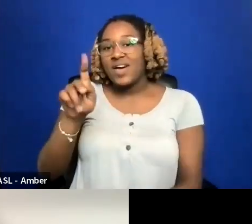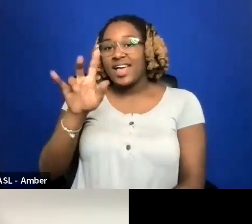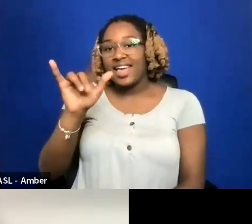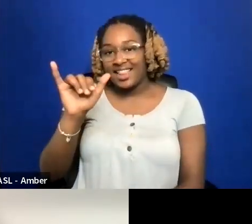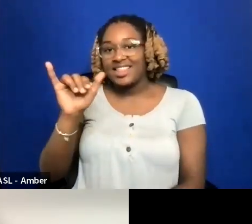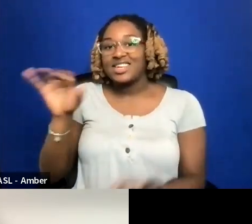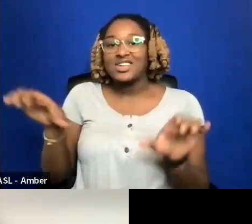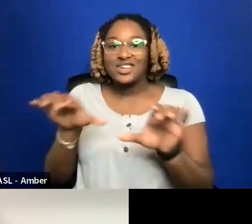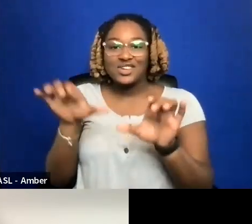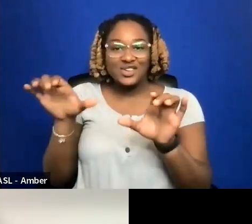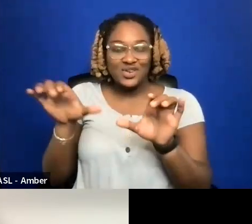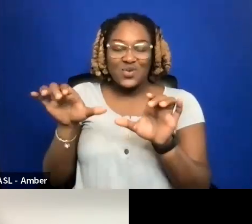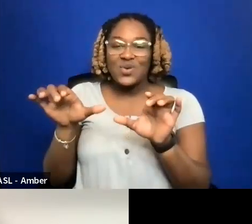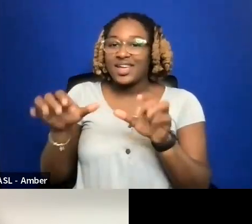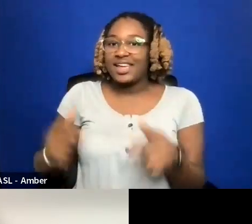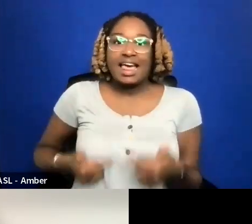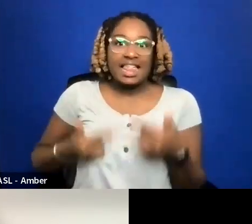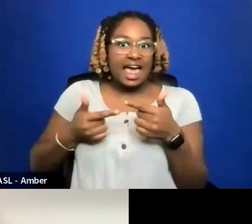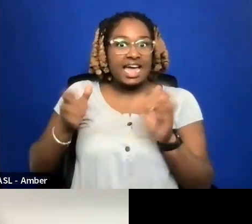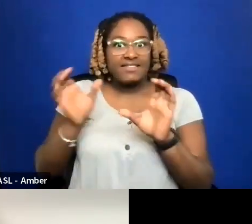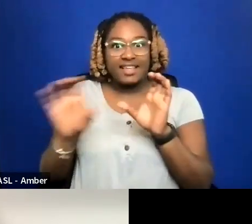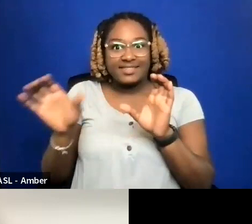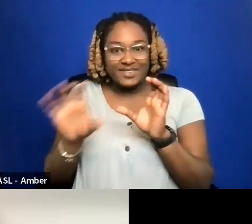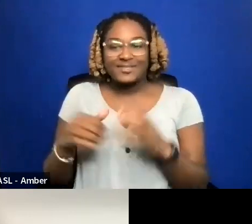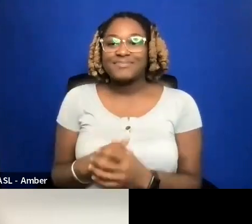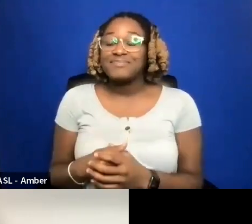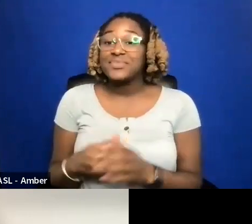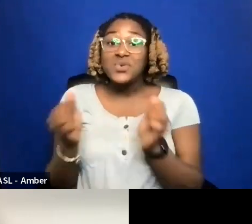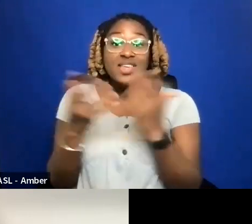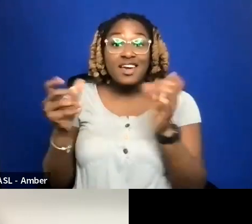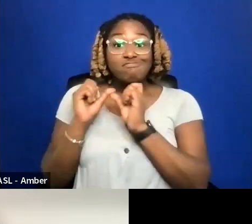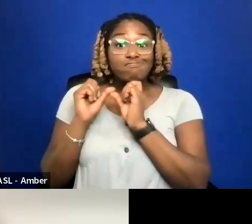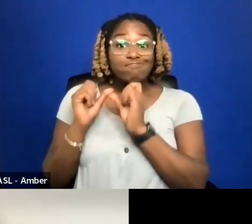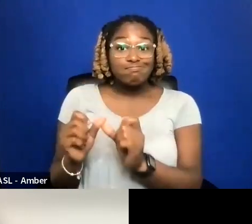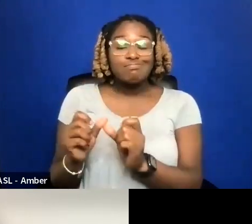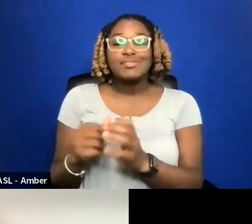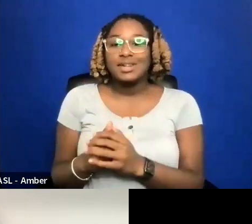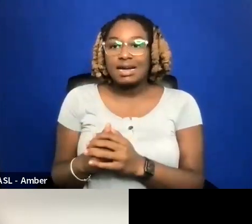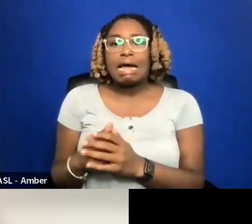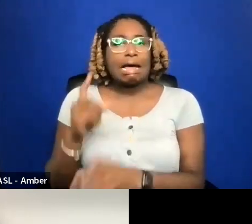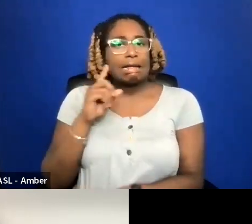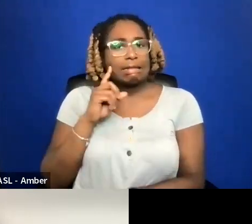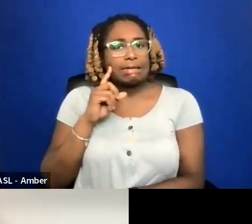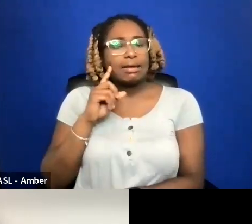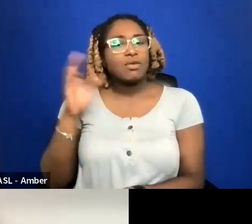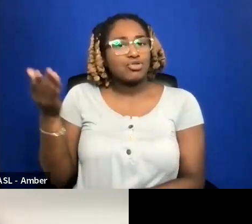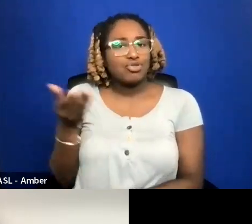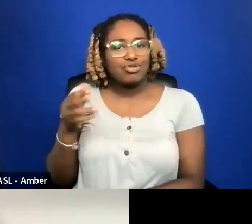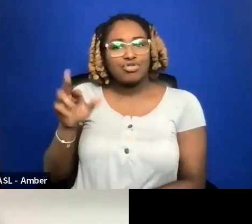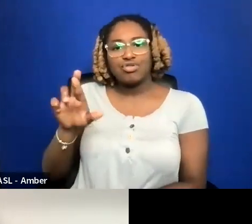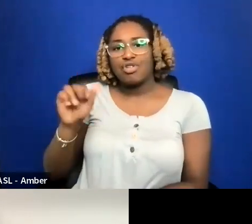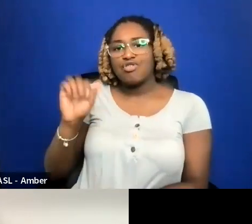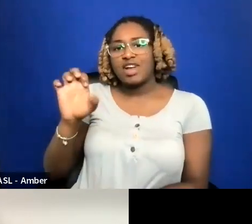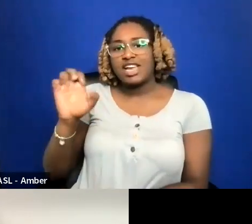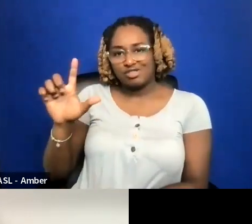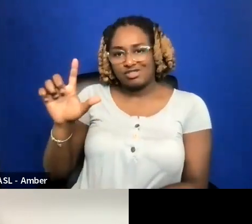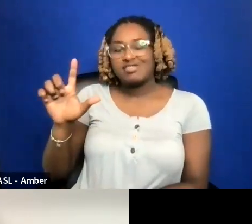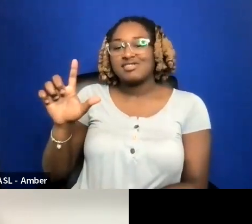CAPTIONS. WITHOUT FURTHER ADO, I THINK THAT I'LL INTRODUCE RACHEL AND LET HER TAKE IT OVER.